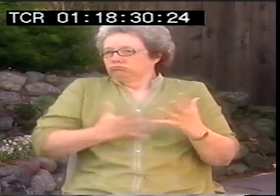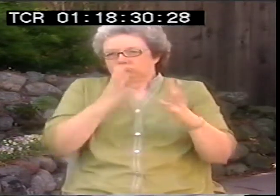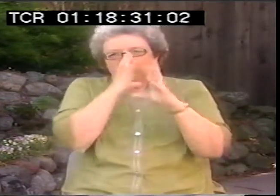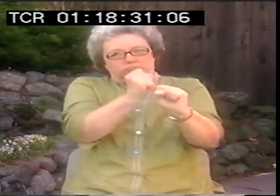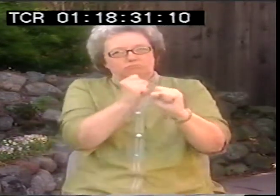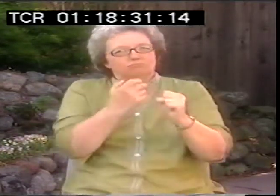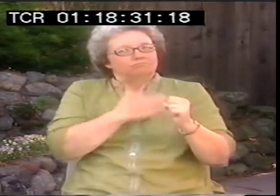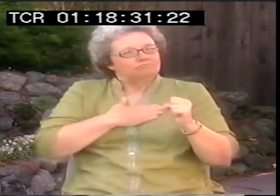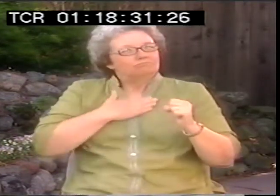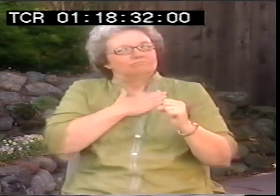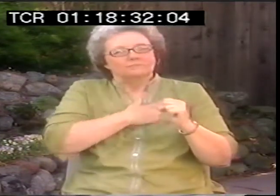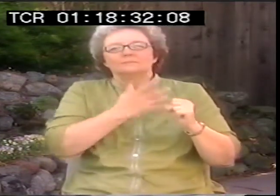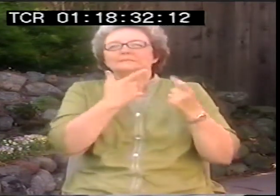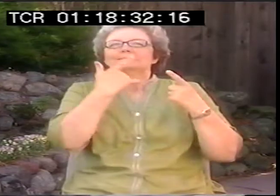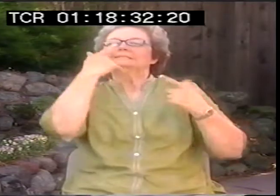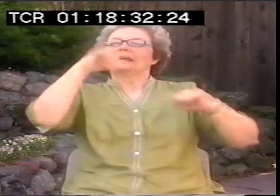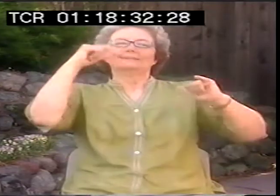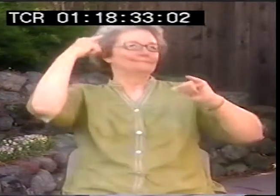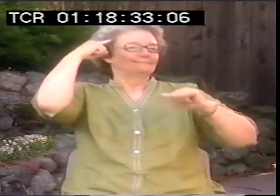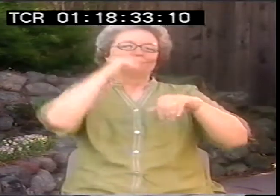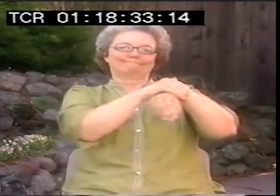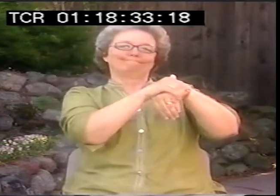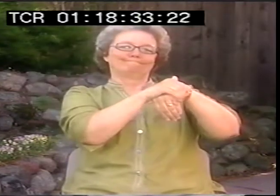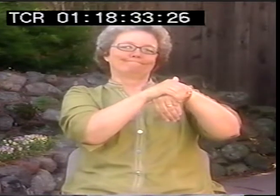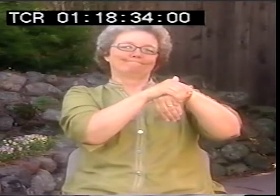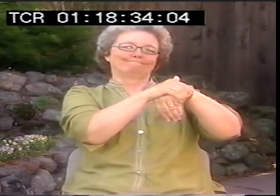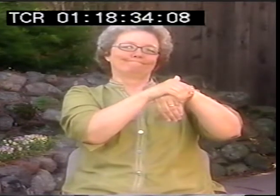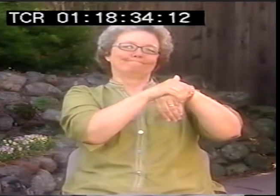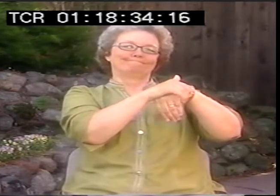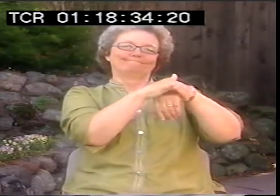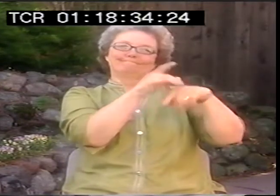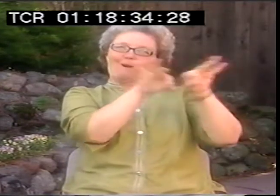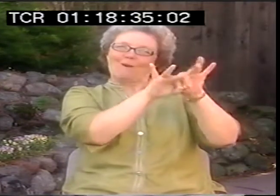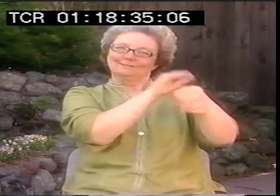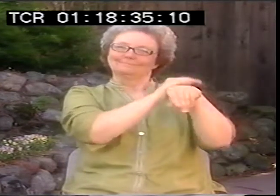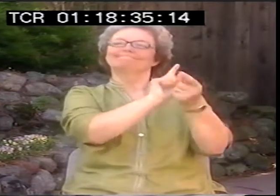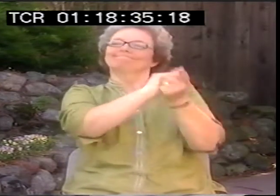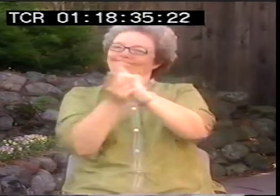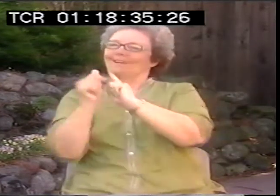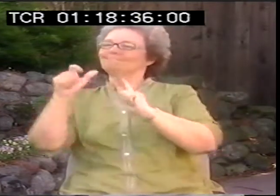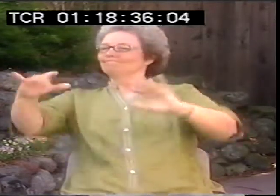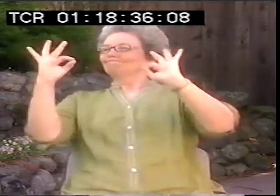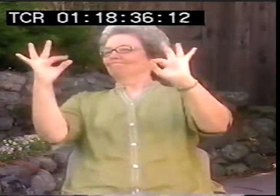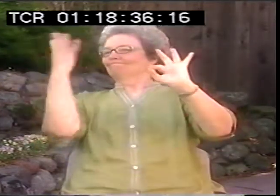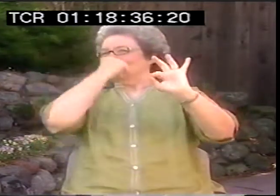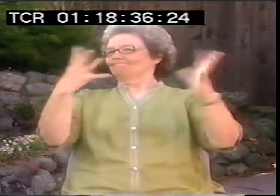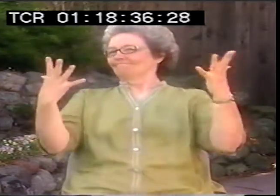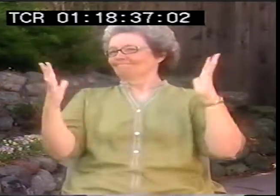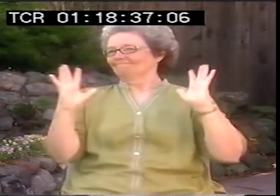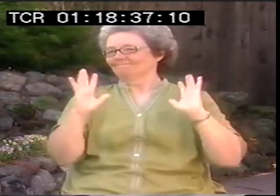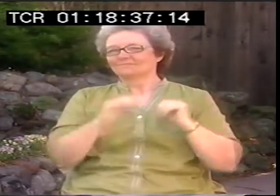a lot of poetry techniques to us, which I just ate up. It was wonderful. I was still thinking English, you know.